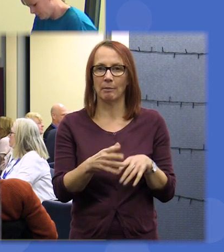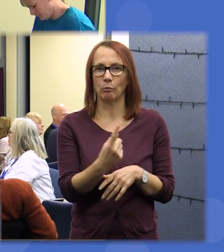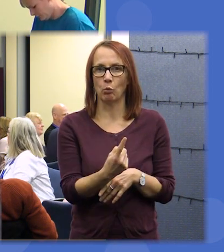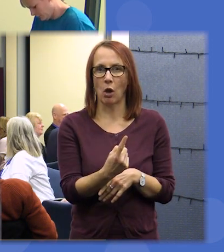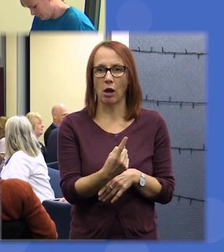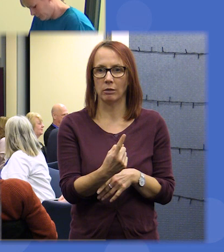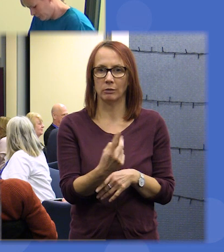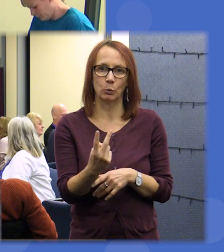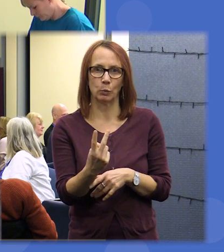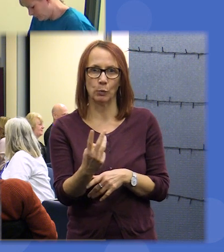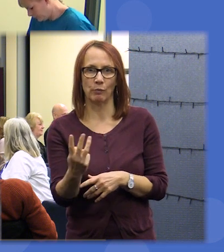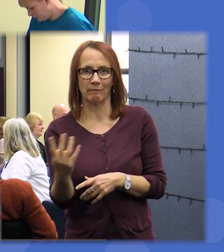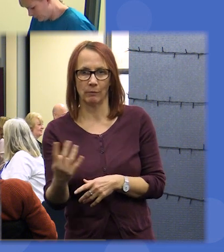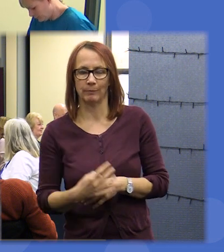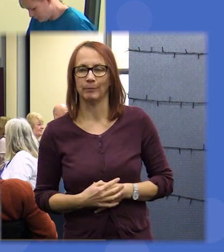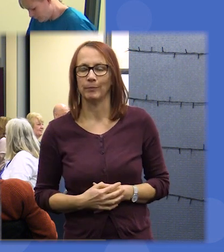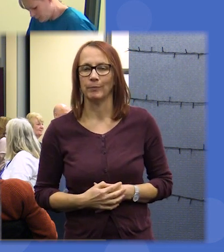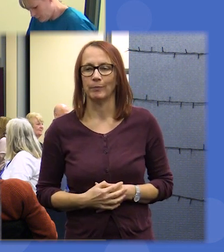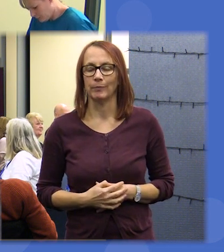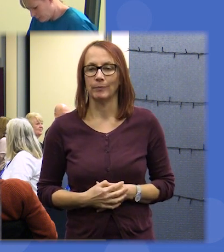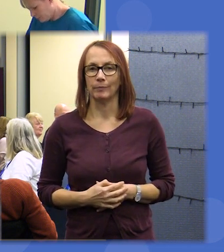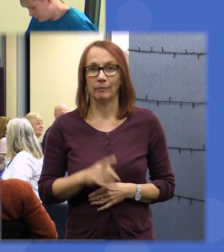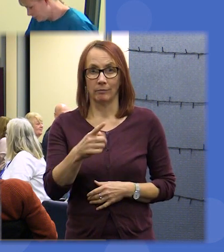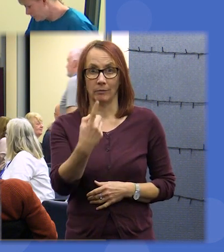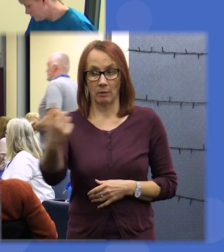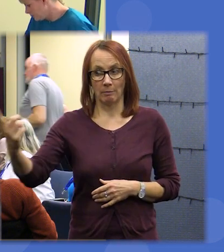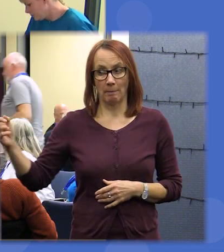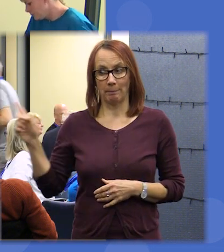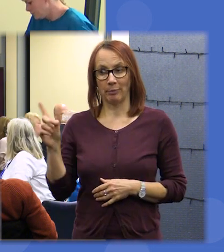to be prepared and I am going to ask you to come to the front of the room so just